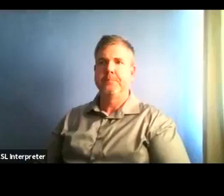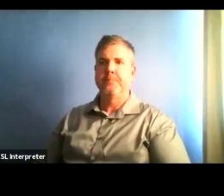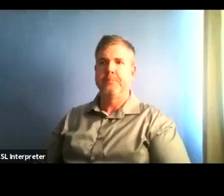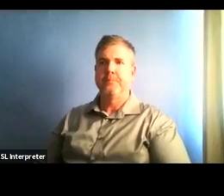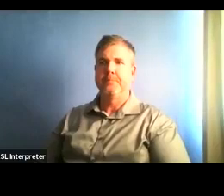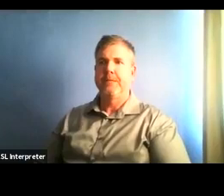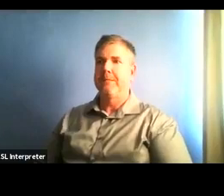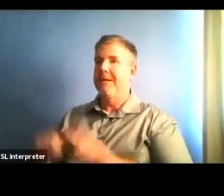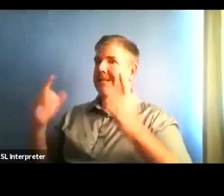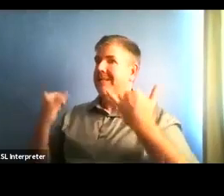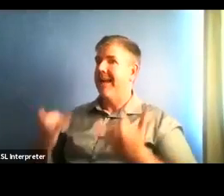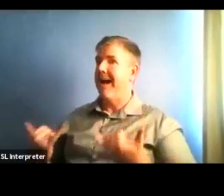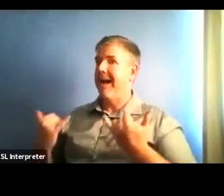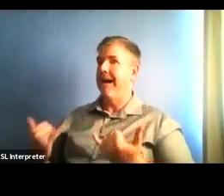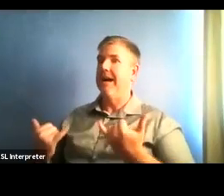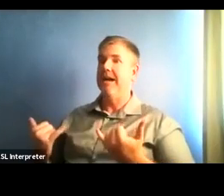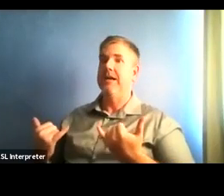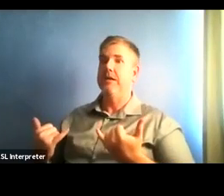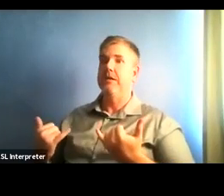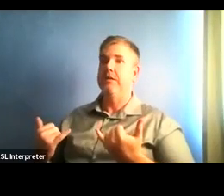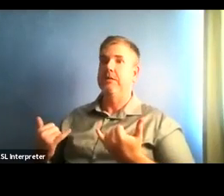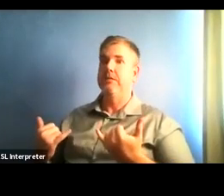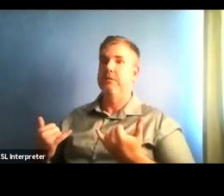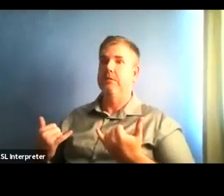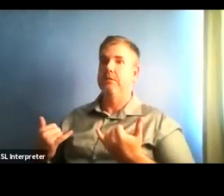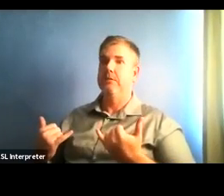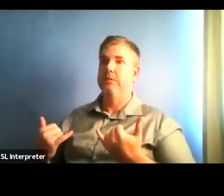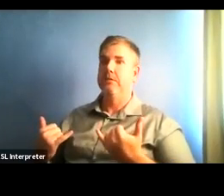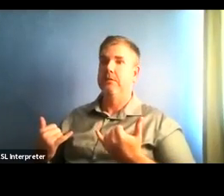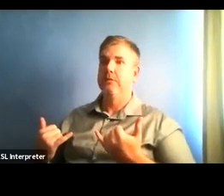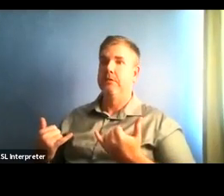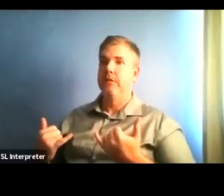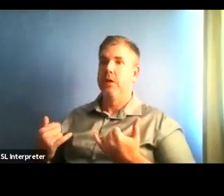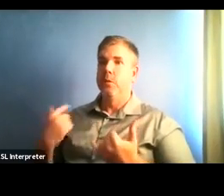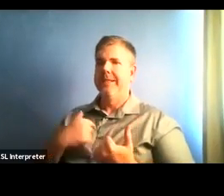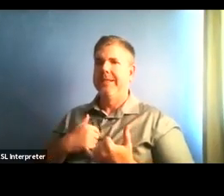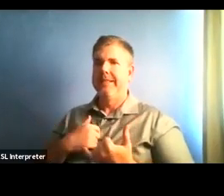as long as the institute, whatever the higher education, learning,